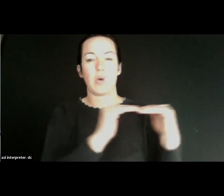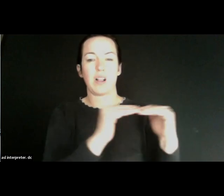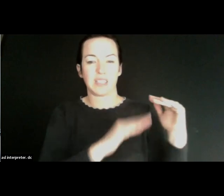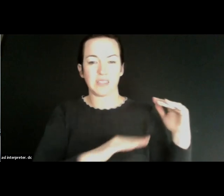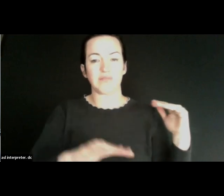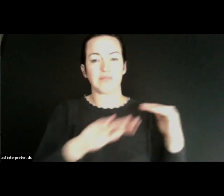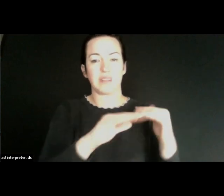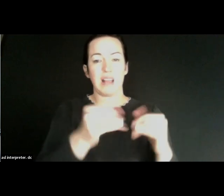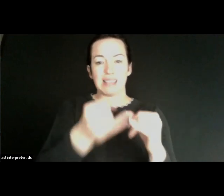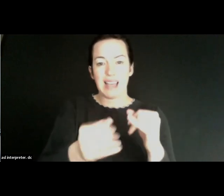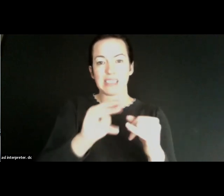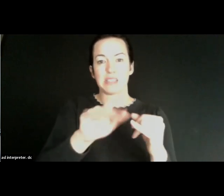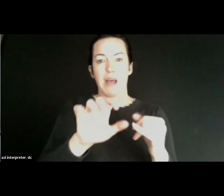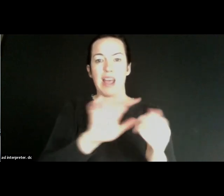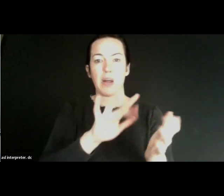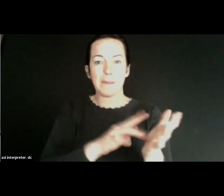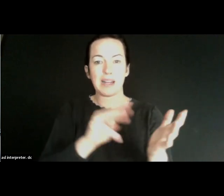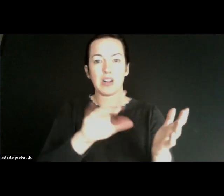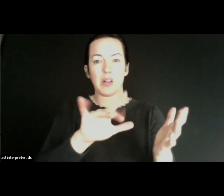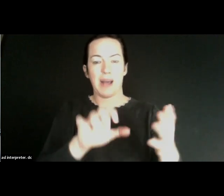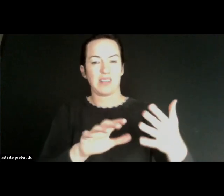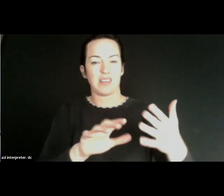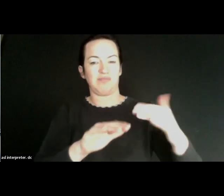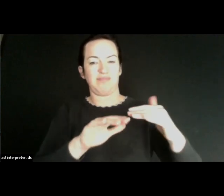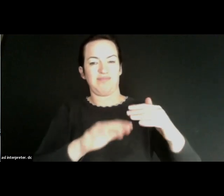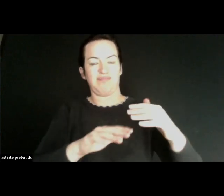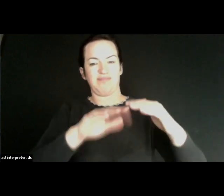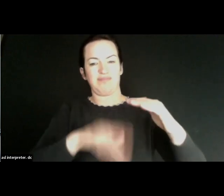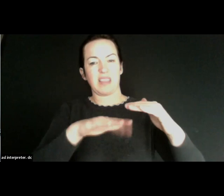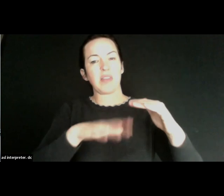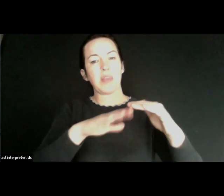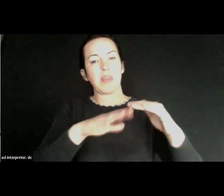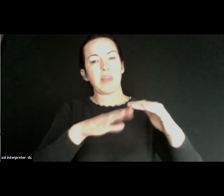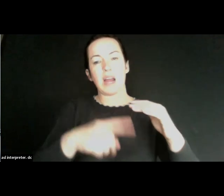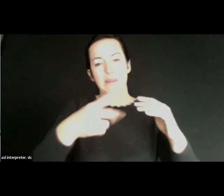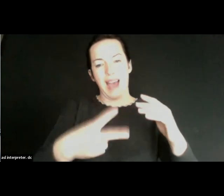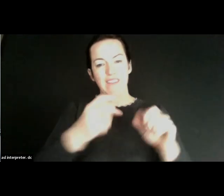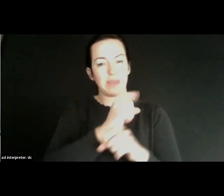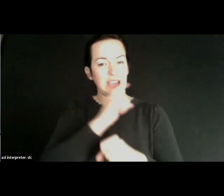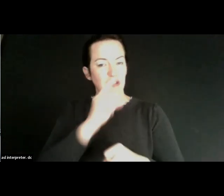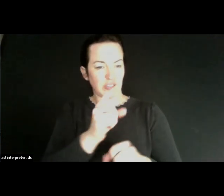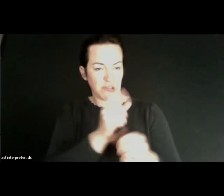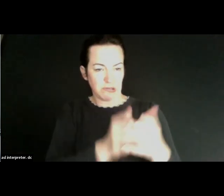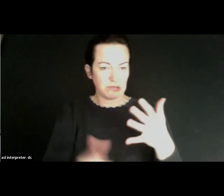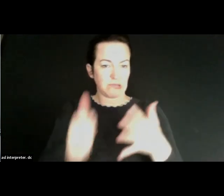middle mile. We're working in that area as well to make sure that we prioritize those communities